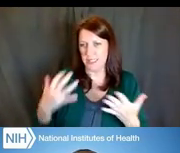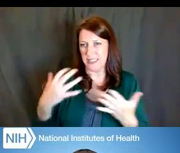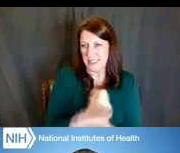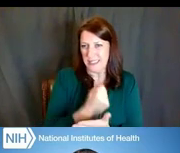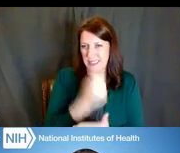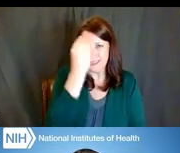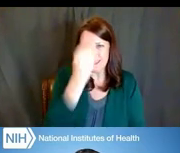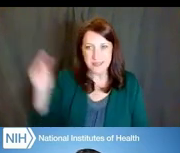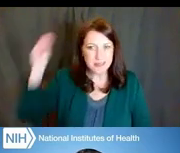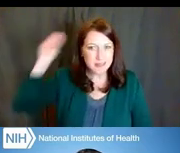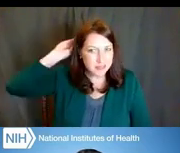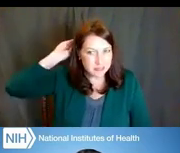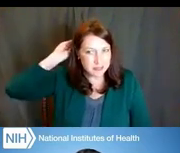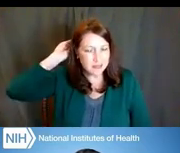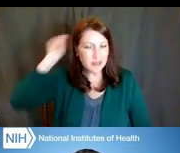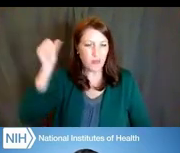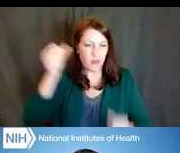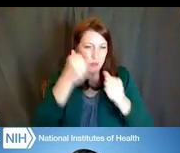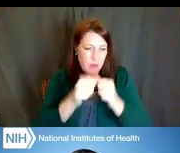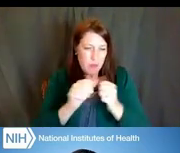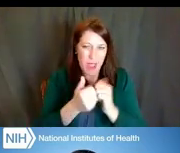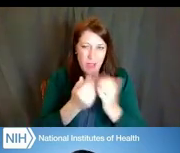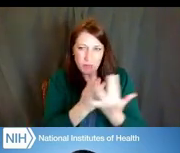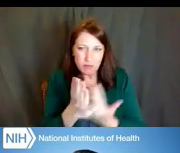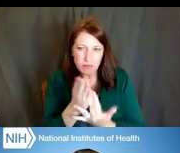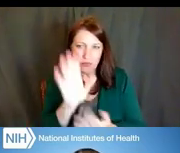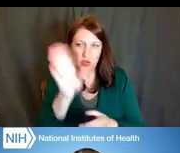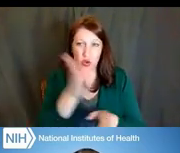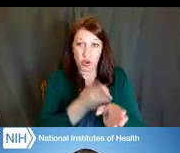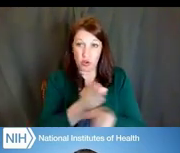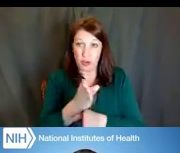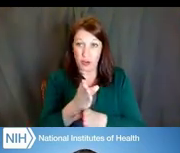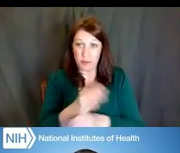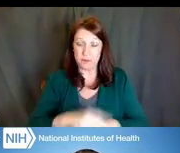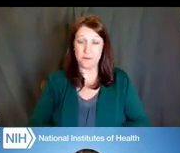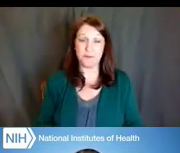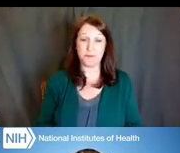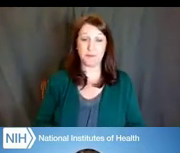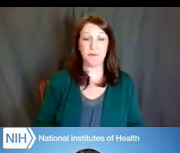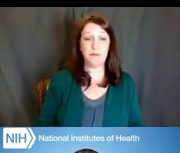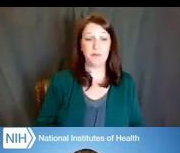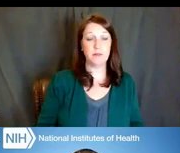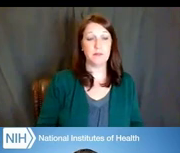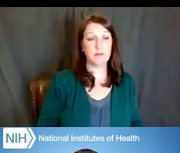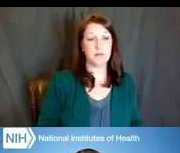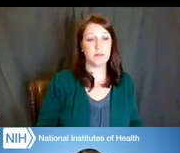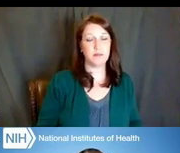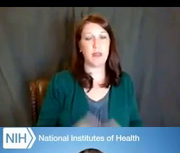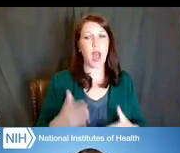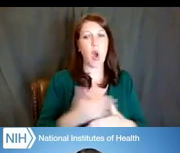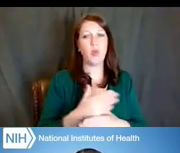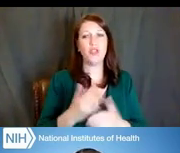as you navigate your research career. And during the next few minutes, I'm going to share some important websites,